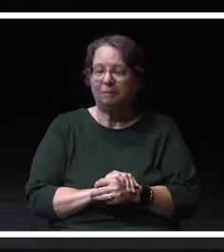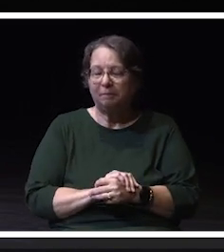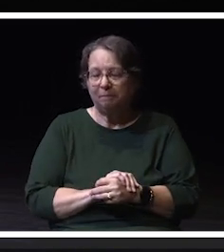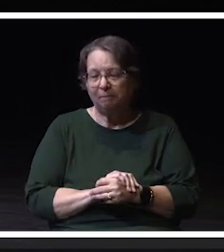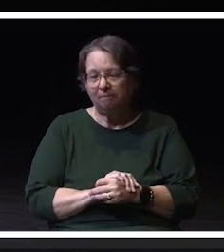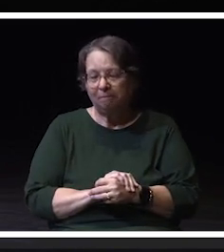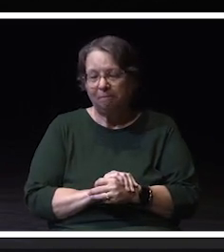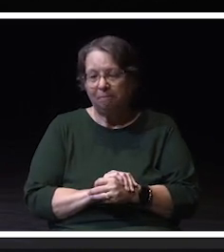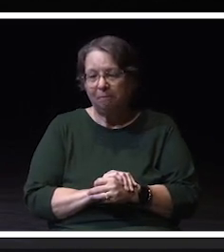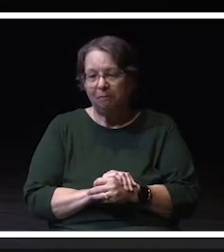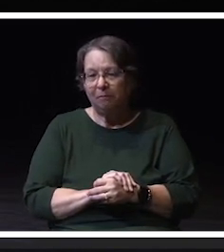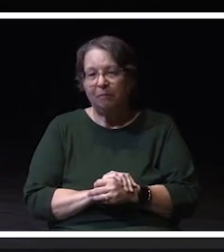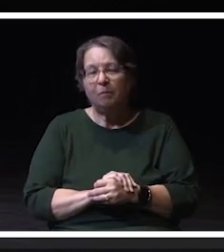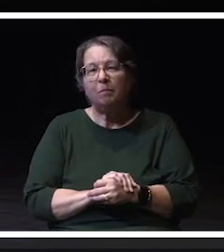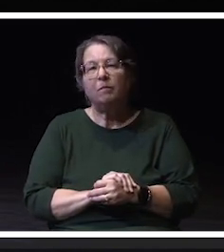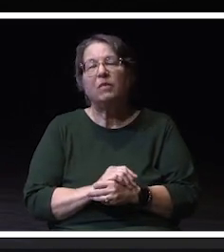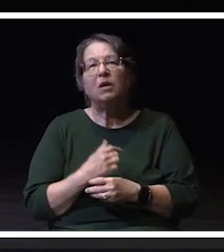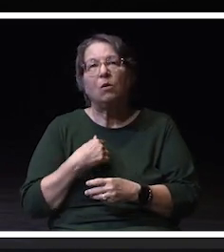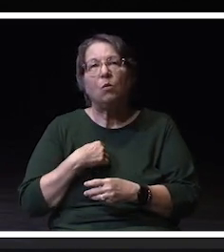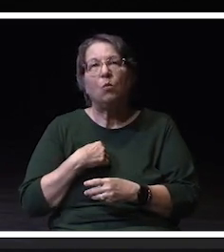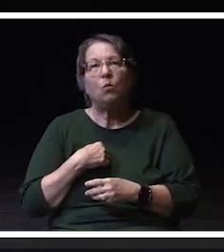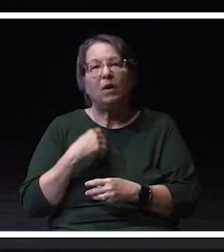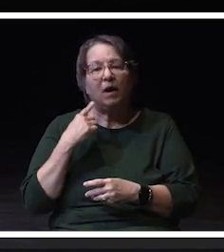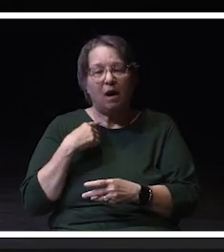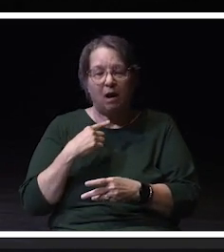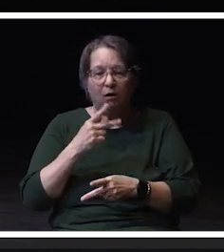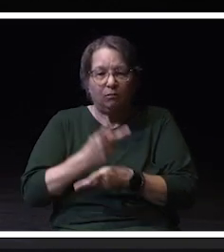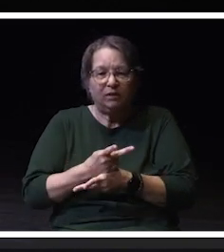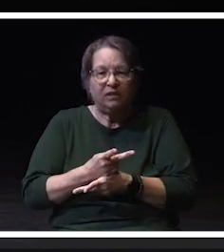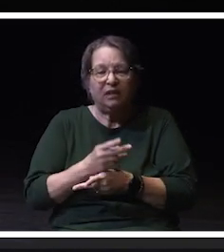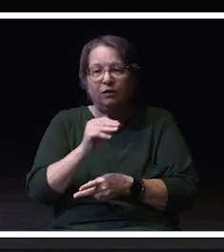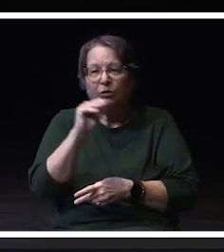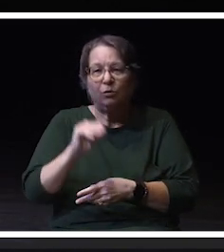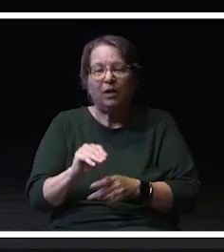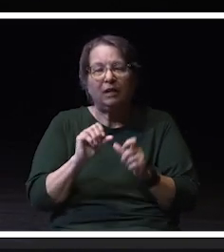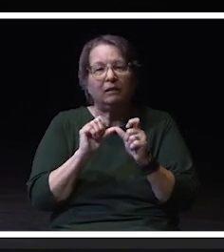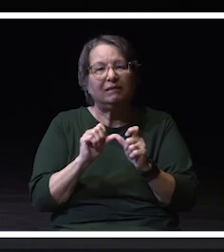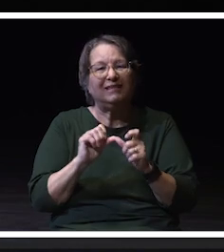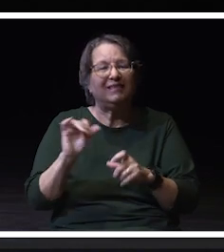We anticipate that our retention rate will be consistent, with last year holding